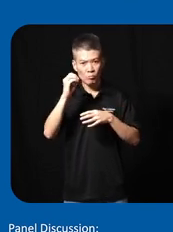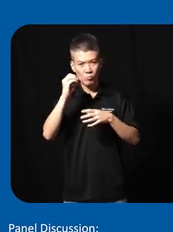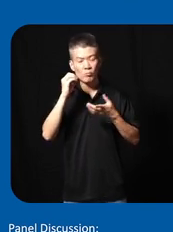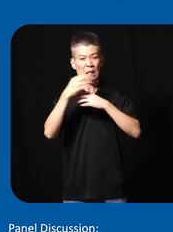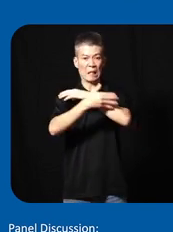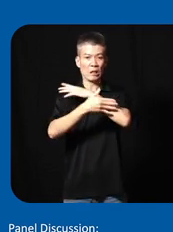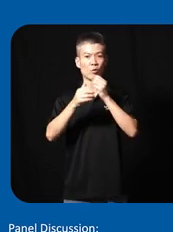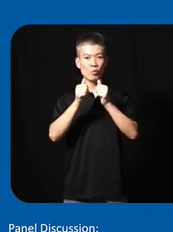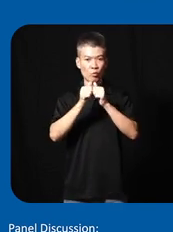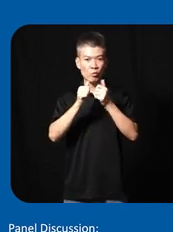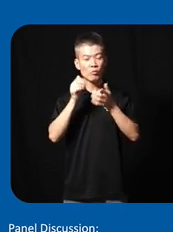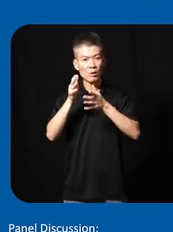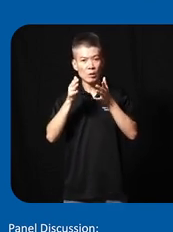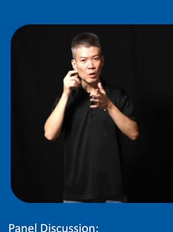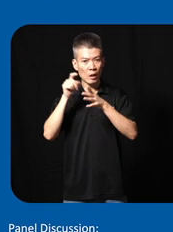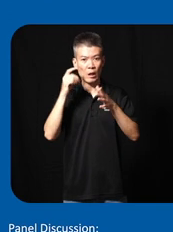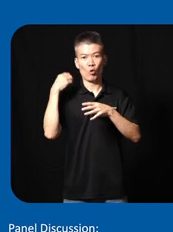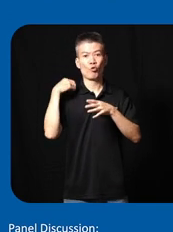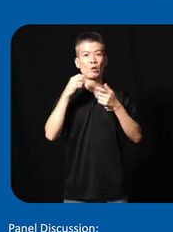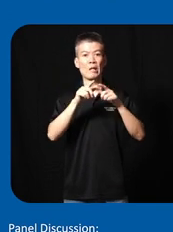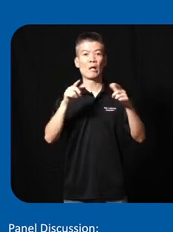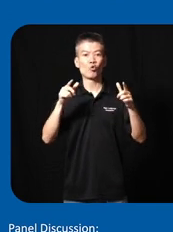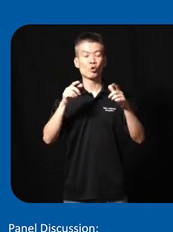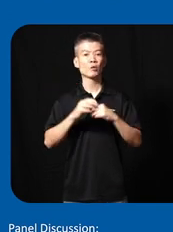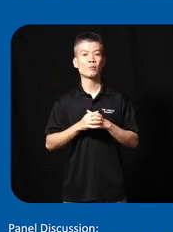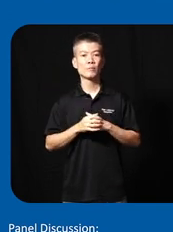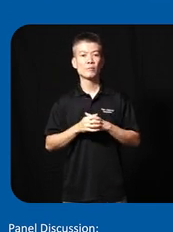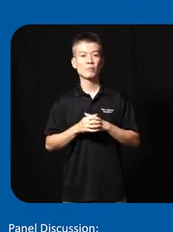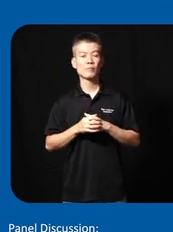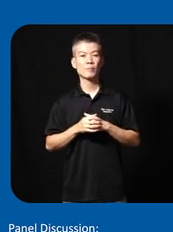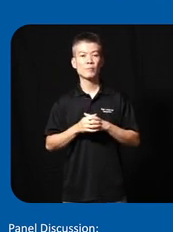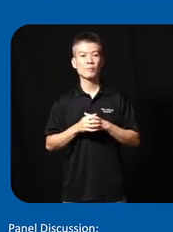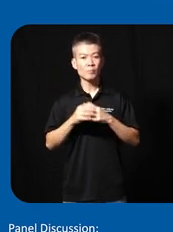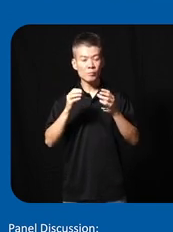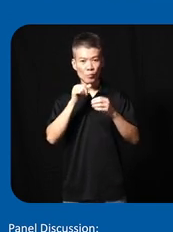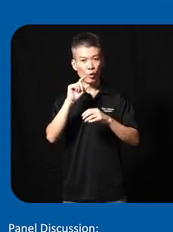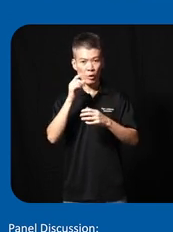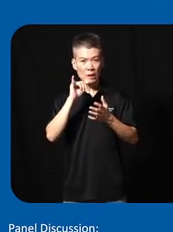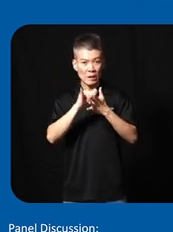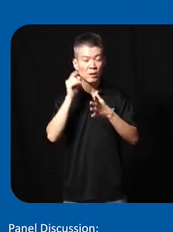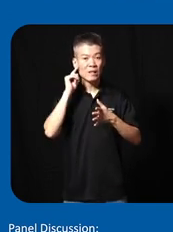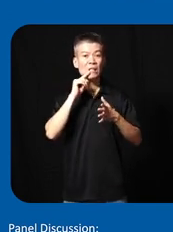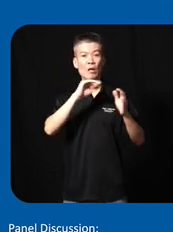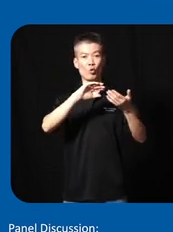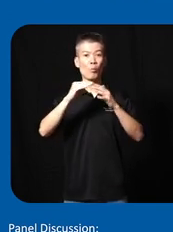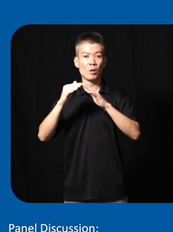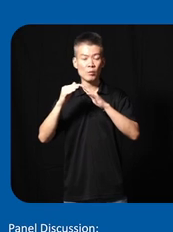countries recognize that language as a official language and moreover death Community um or that